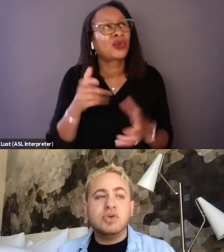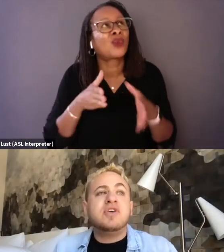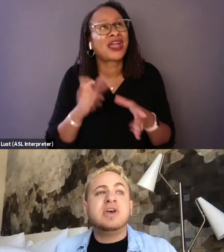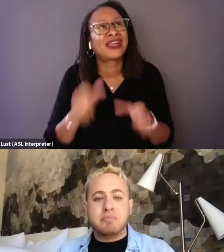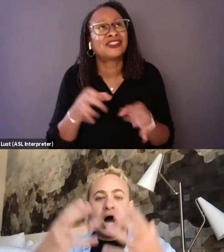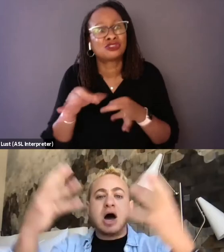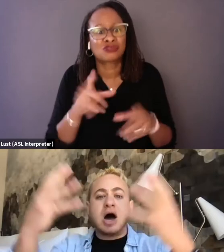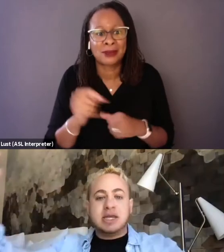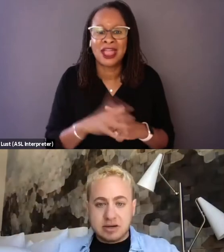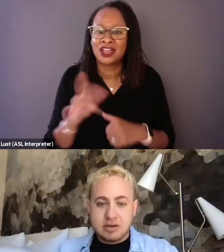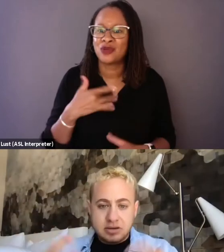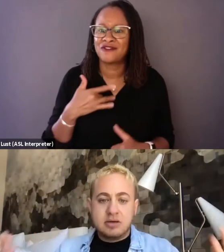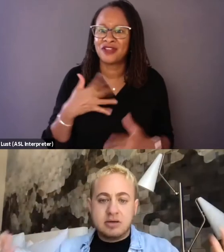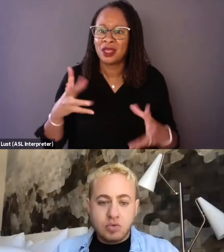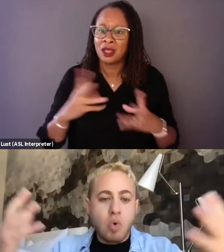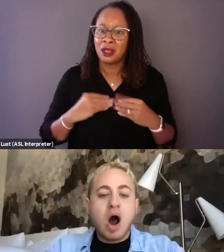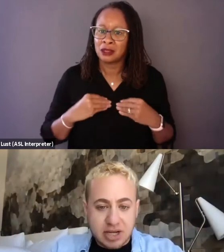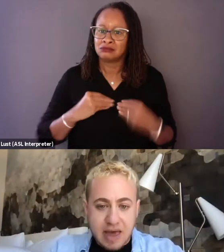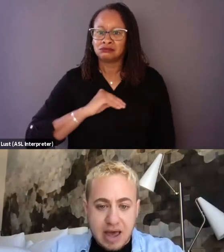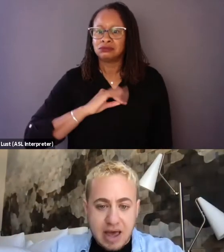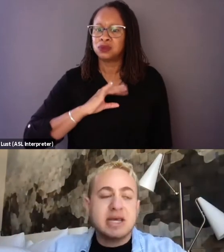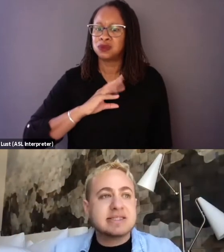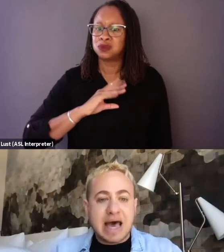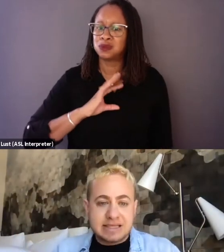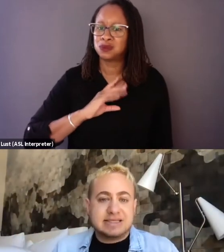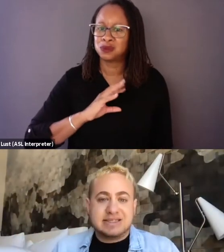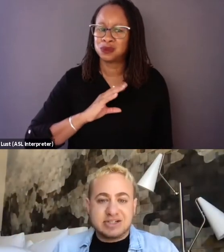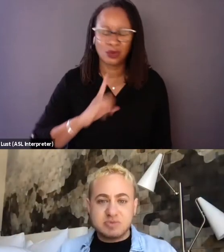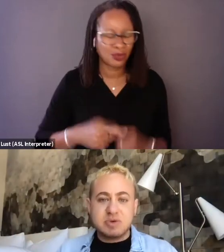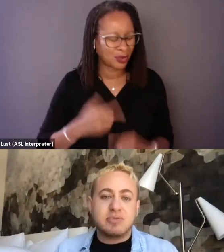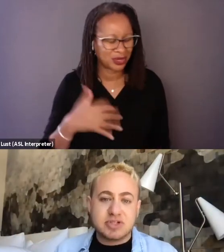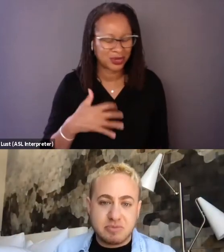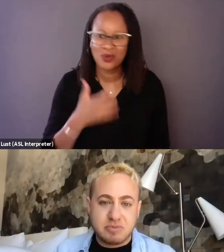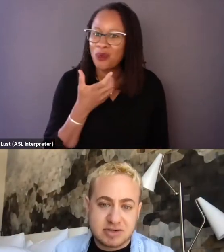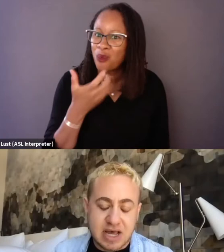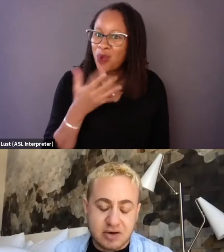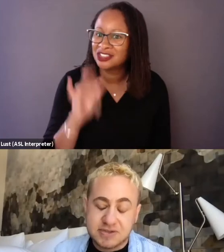you feel embodied watching that because that's she's being able to be herself.